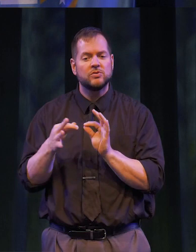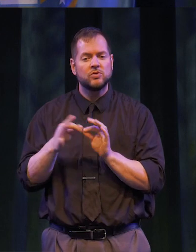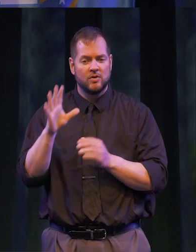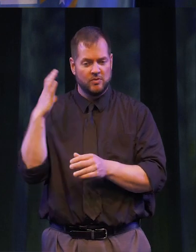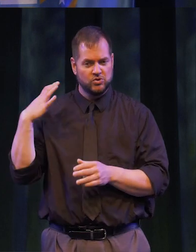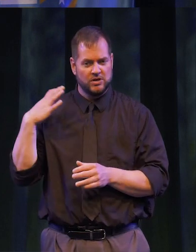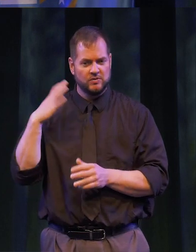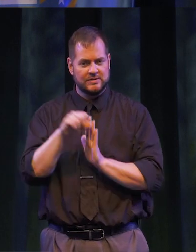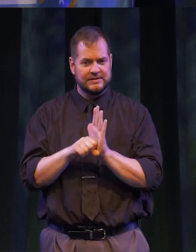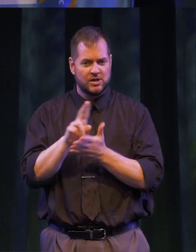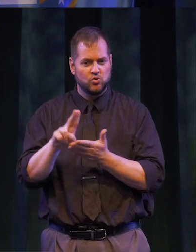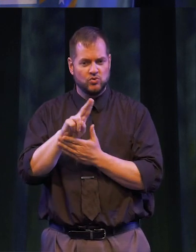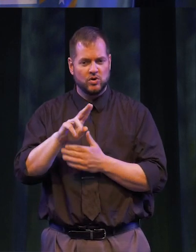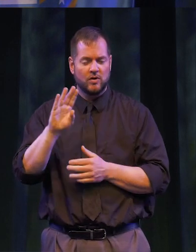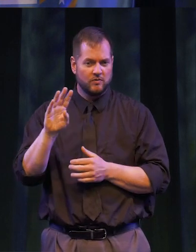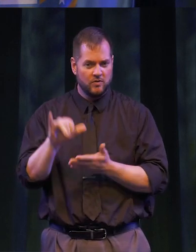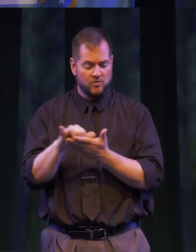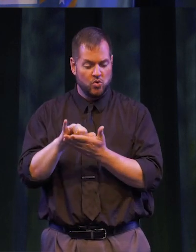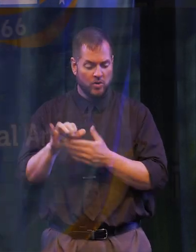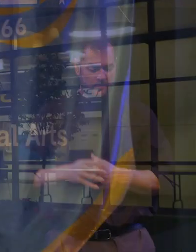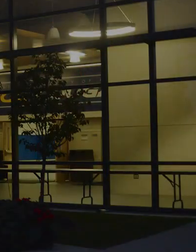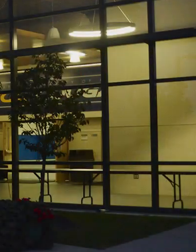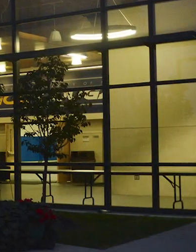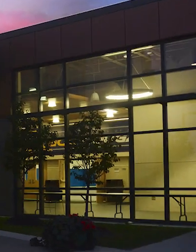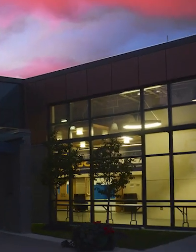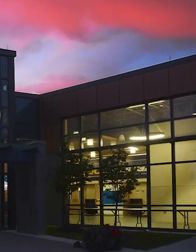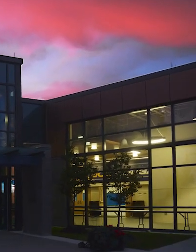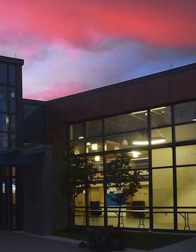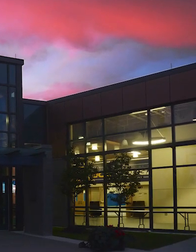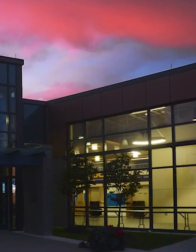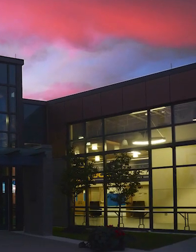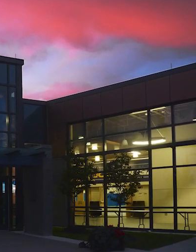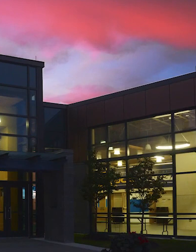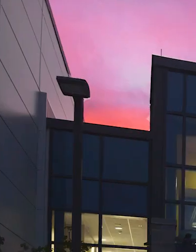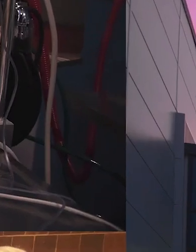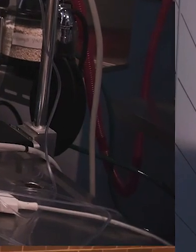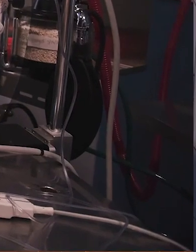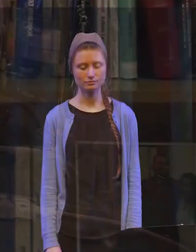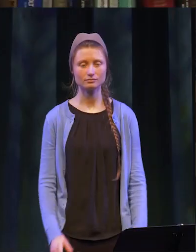CHANCELLOR OF THE STATE UNIVERSITY OF NEW YORK, DR. MALATRAS.